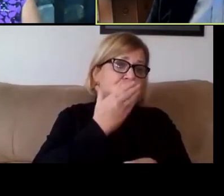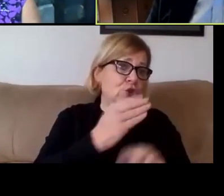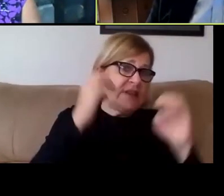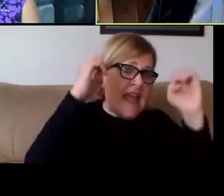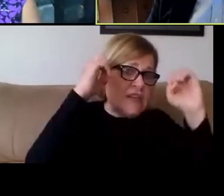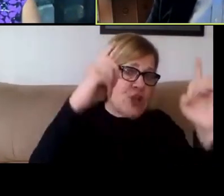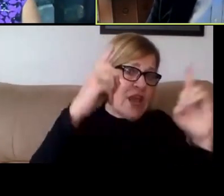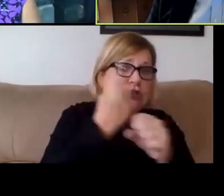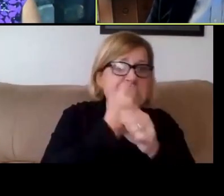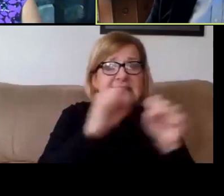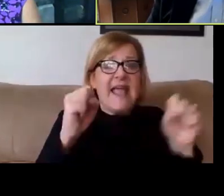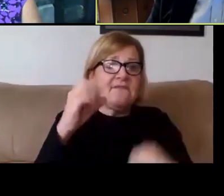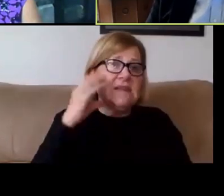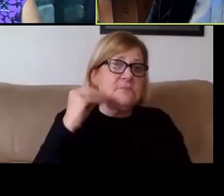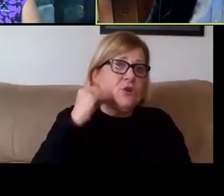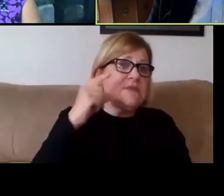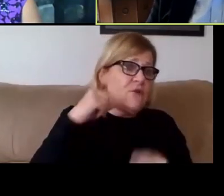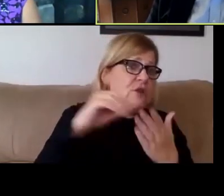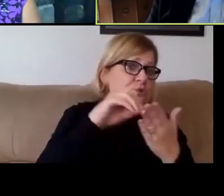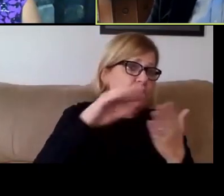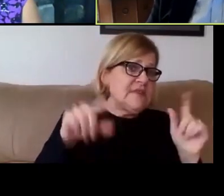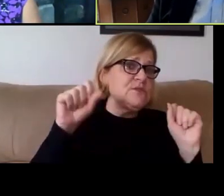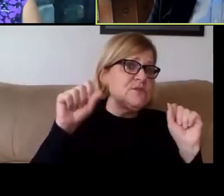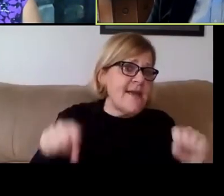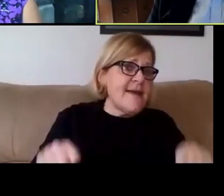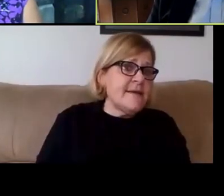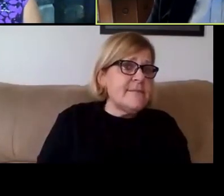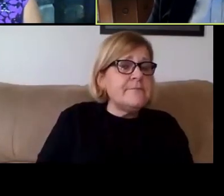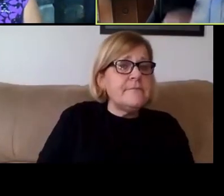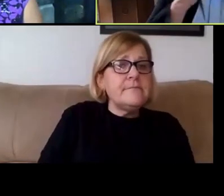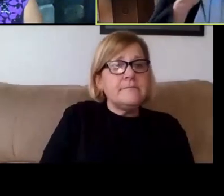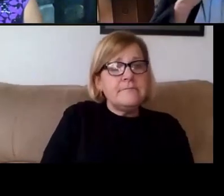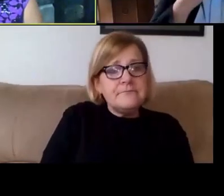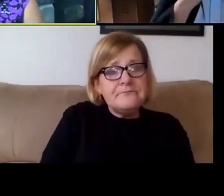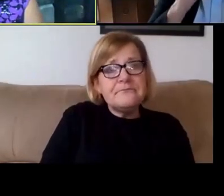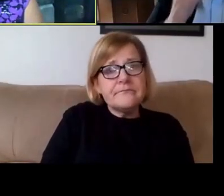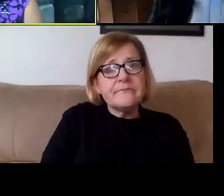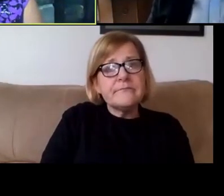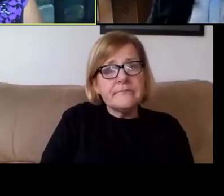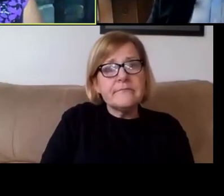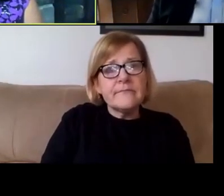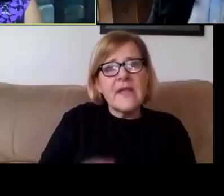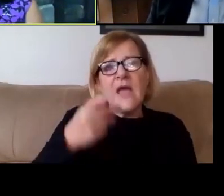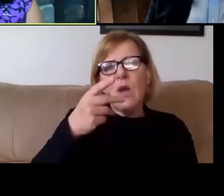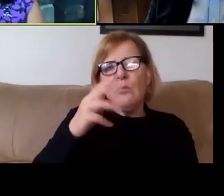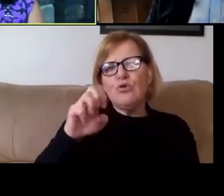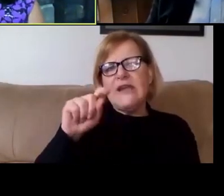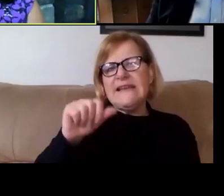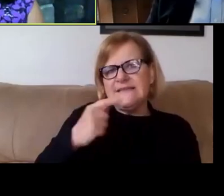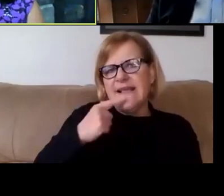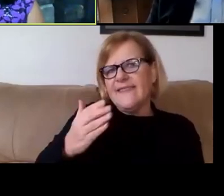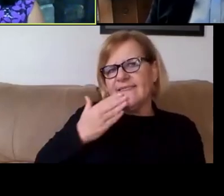and as safe an experience for our students as we can. Thanks for those comments. I think it reflects the fact that with COVID,